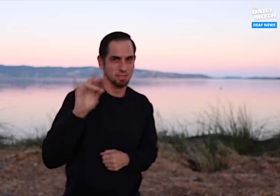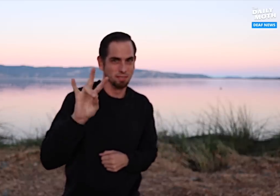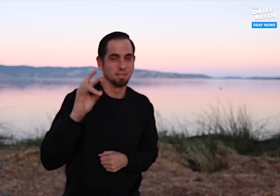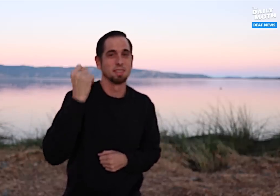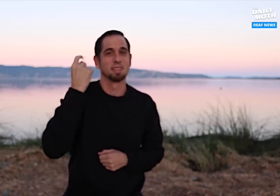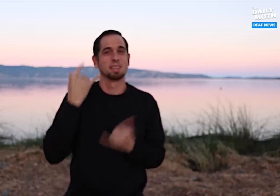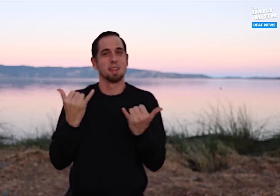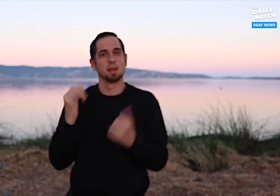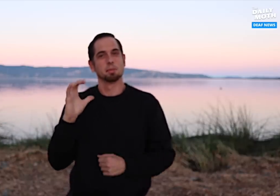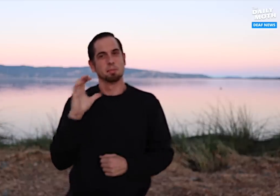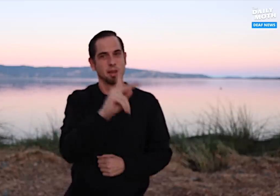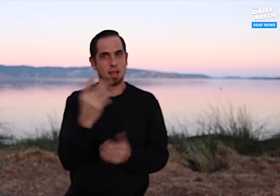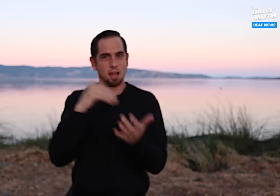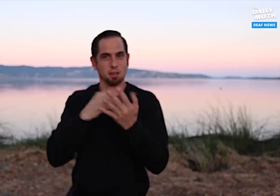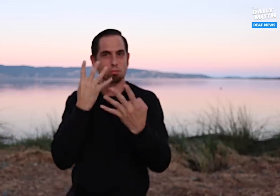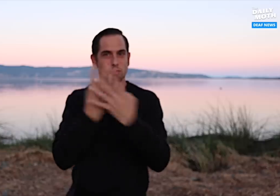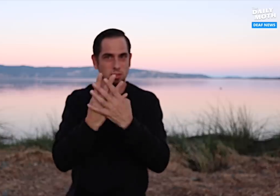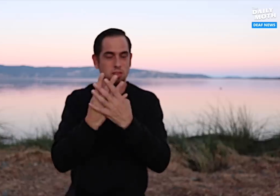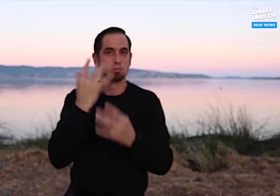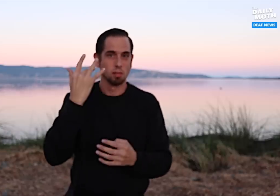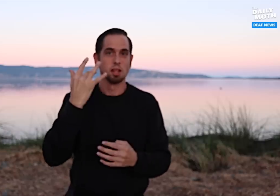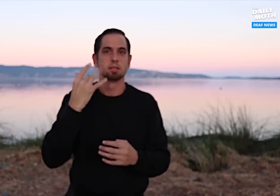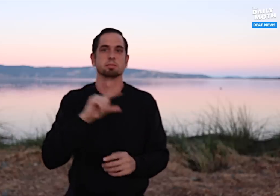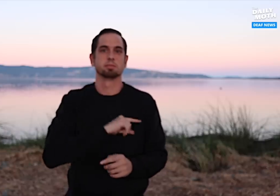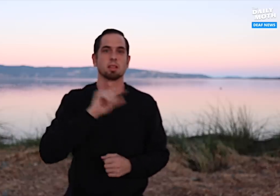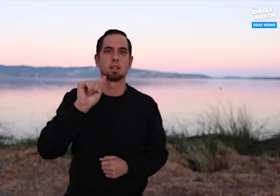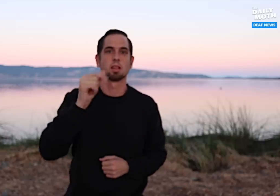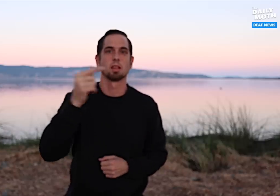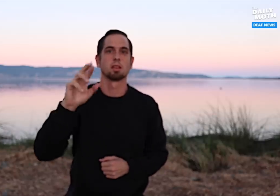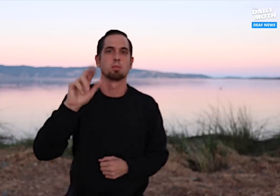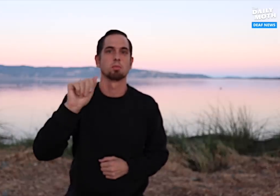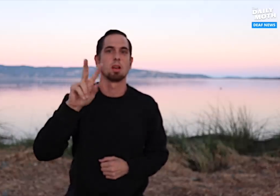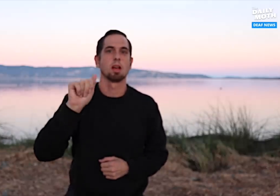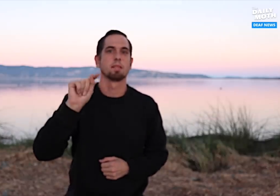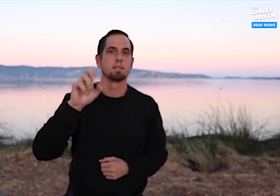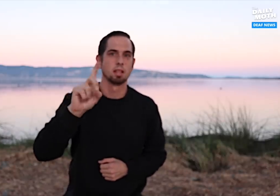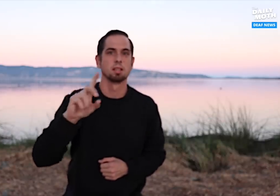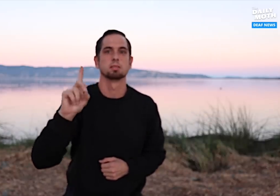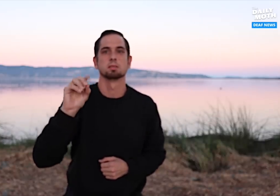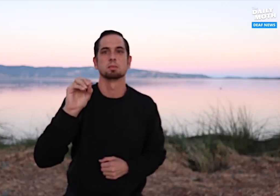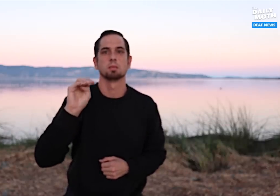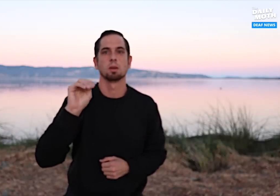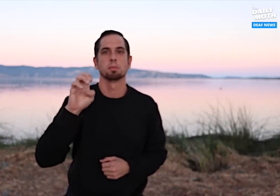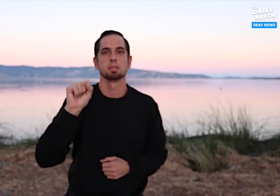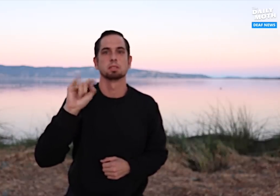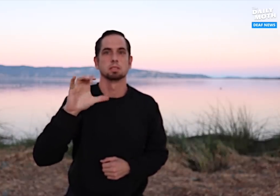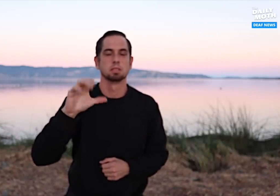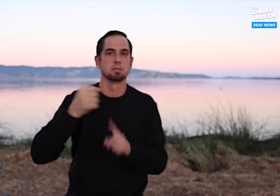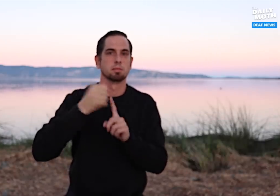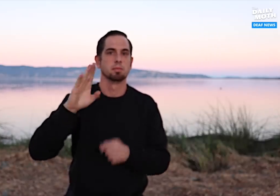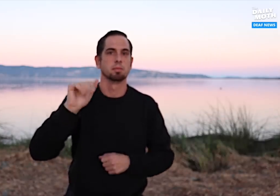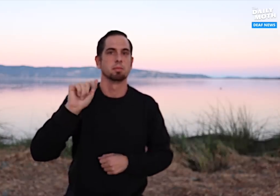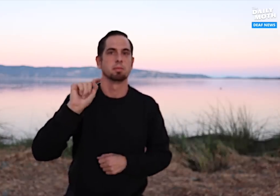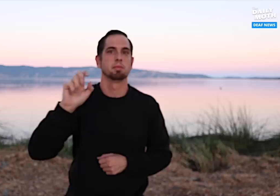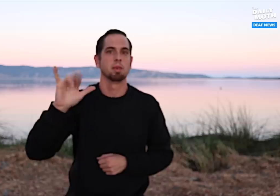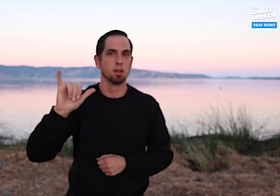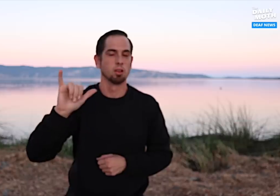but is now back in prison for aggravated domestic battery